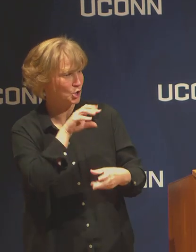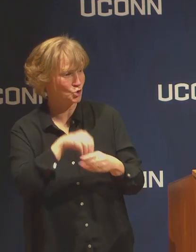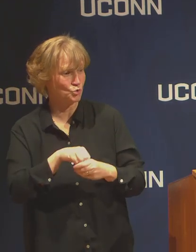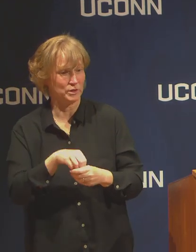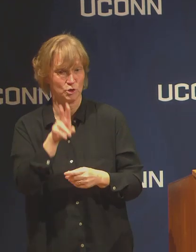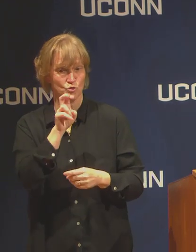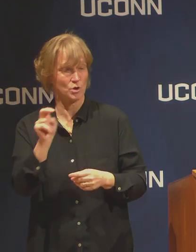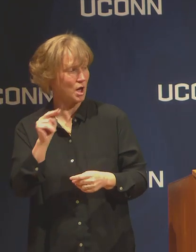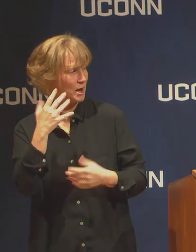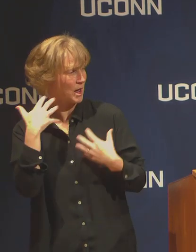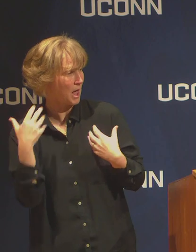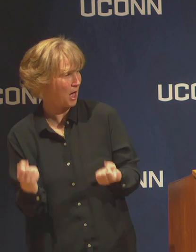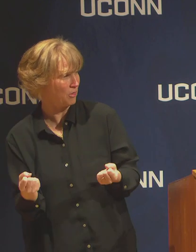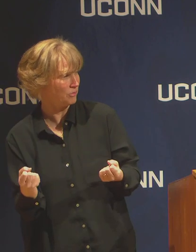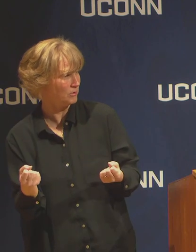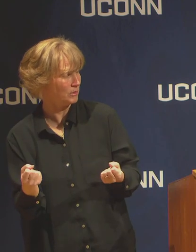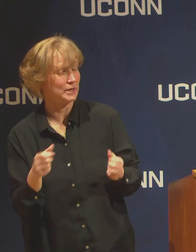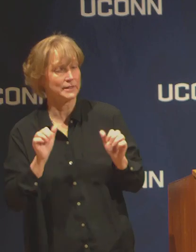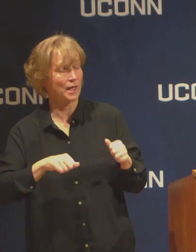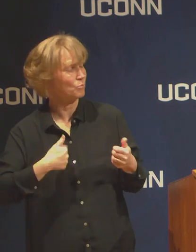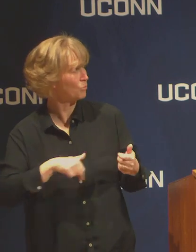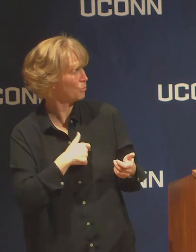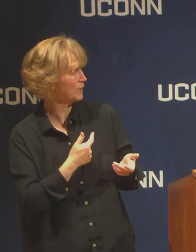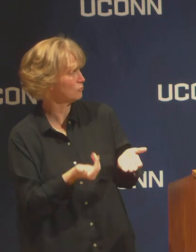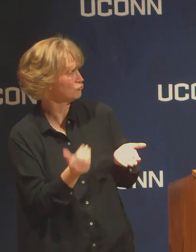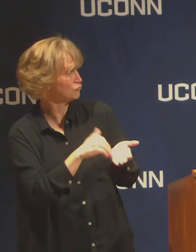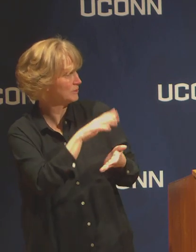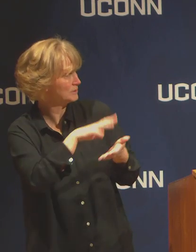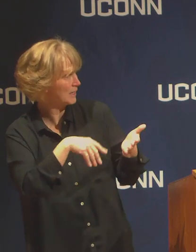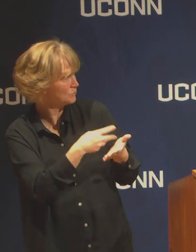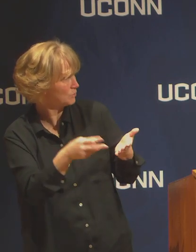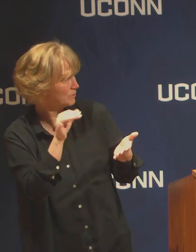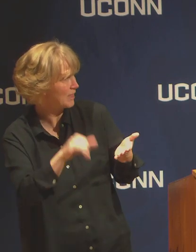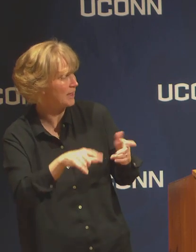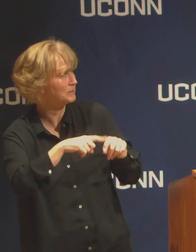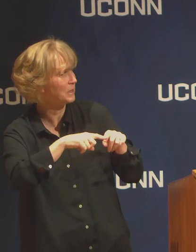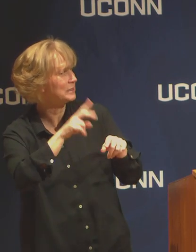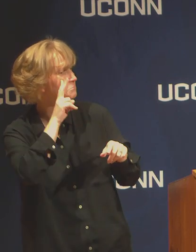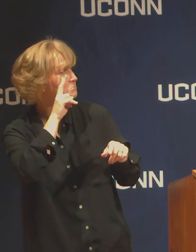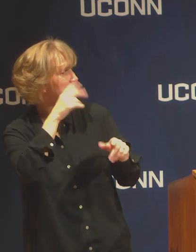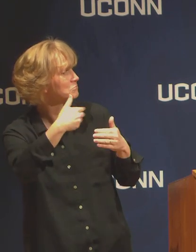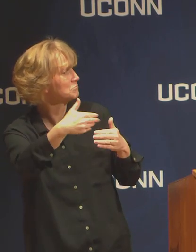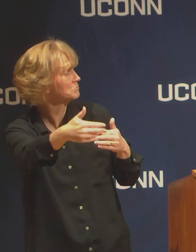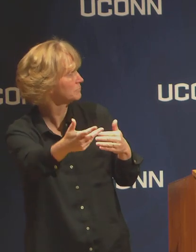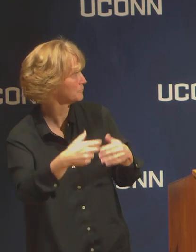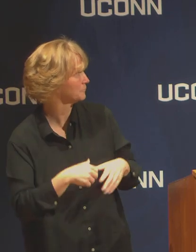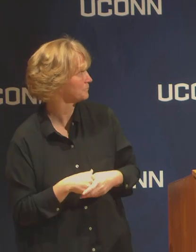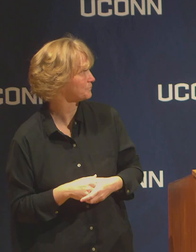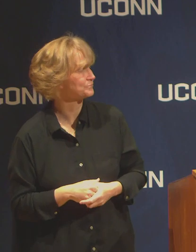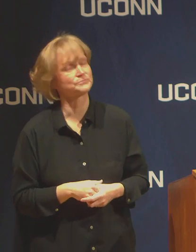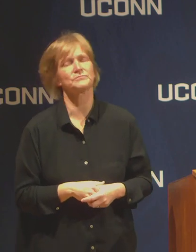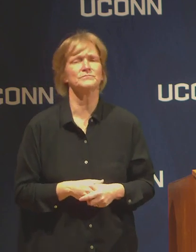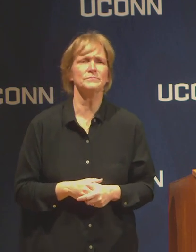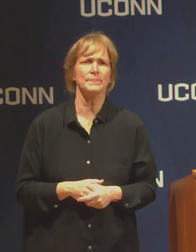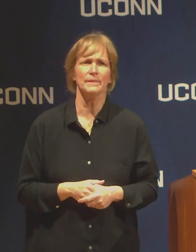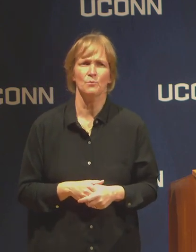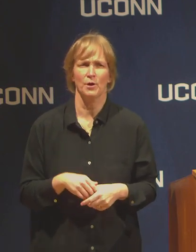to reschedule depending on how things change going forward? Right now the guidance